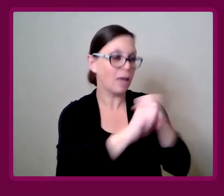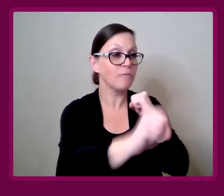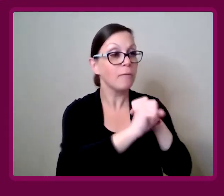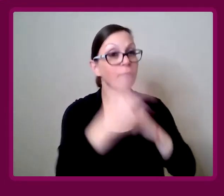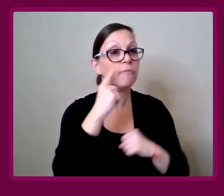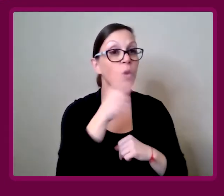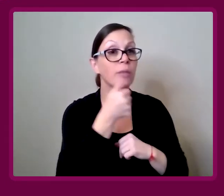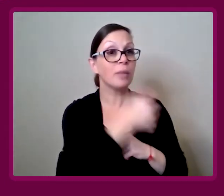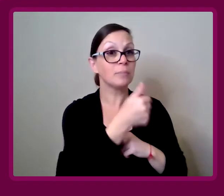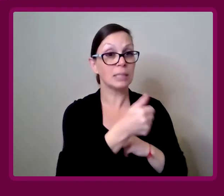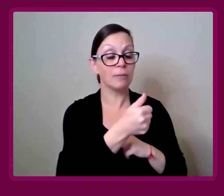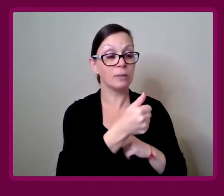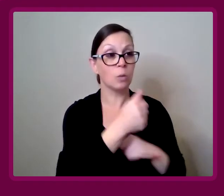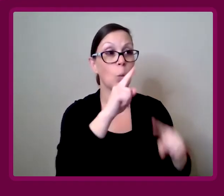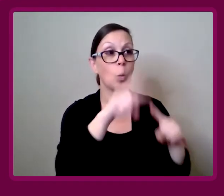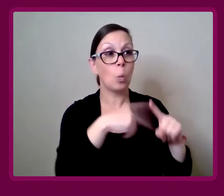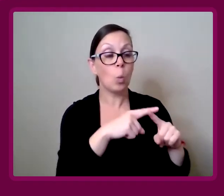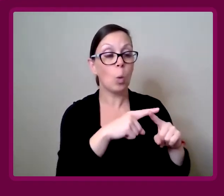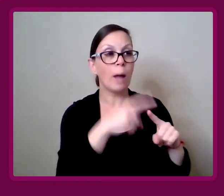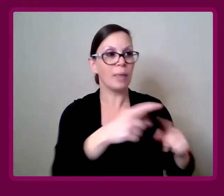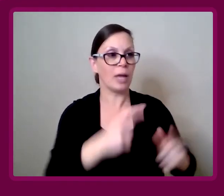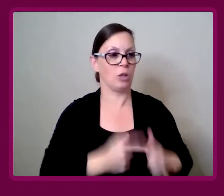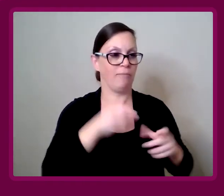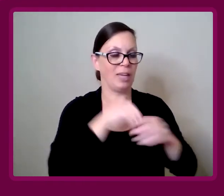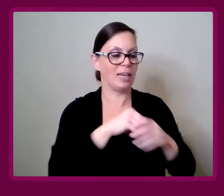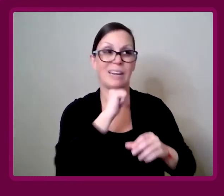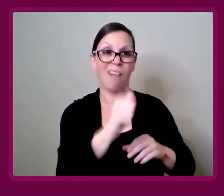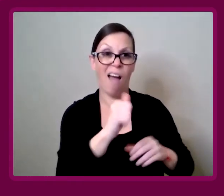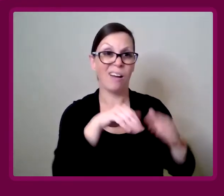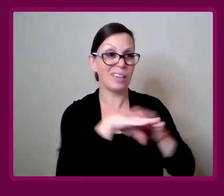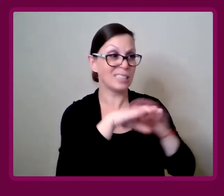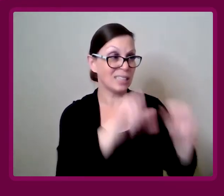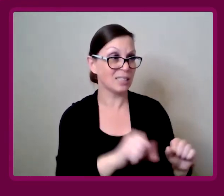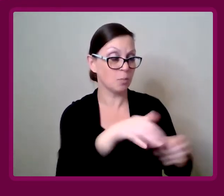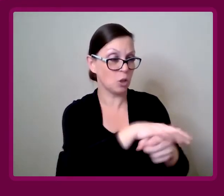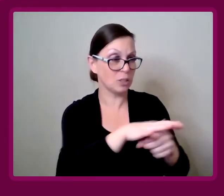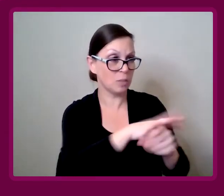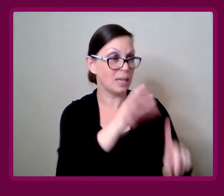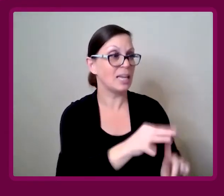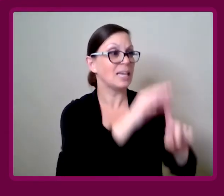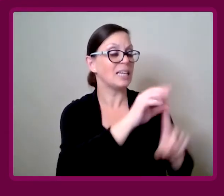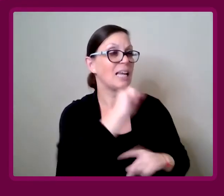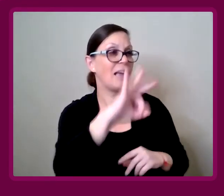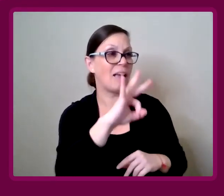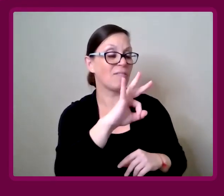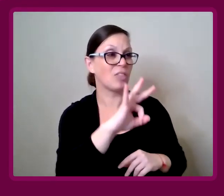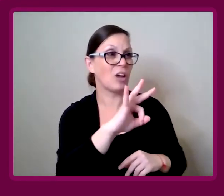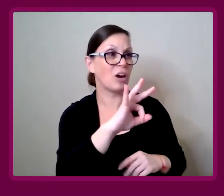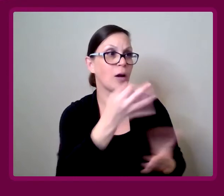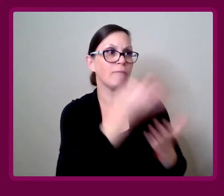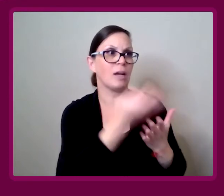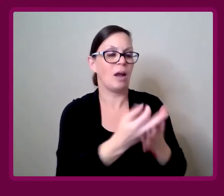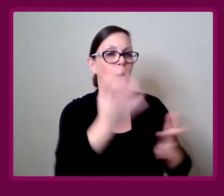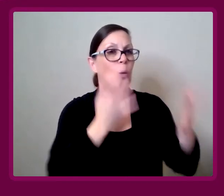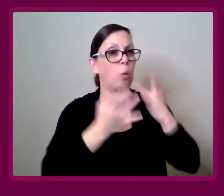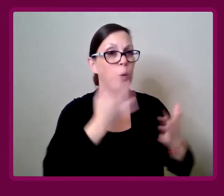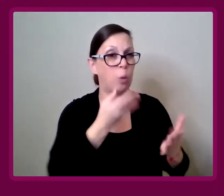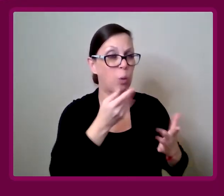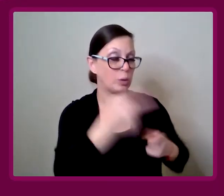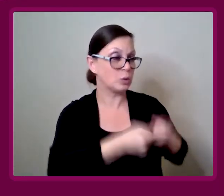can advocate for themselves, when they're living in inaccessible spaces? Especially when they're so financially disadvantaged.